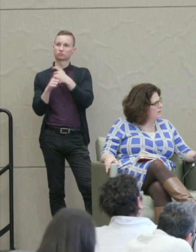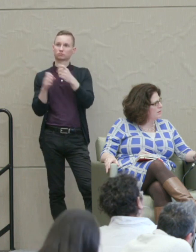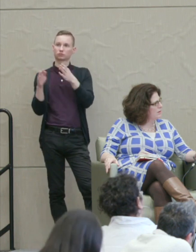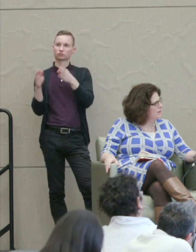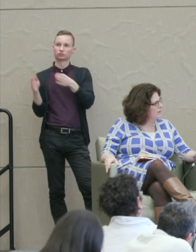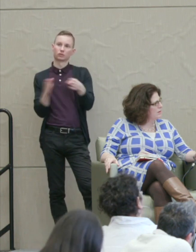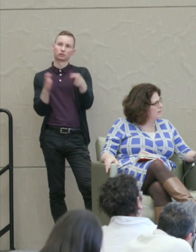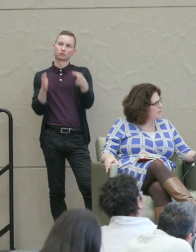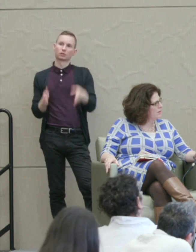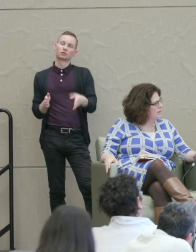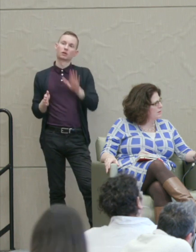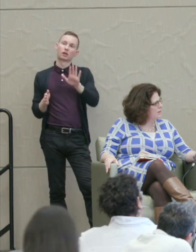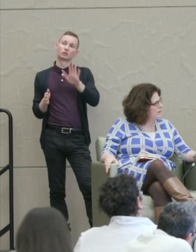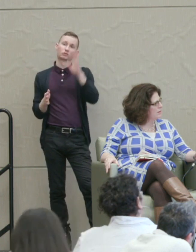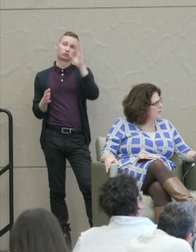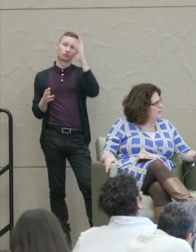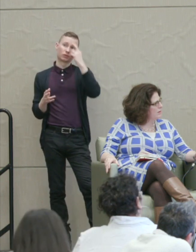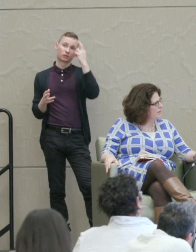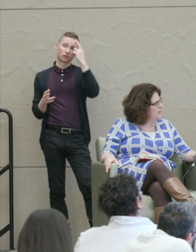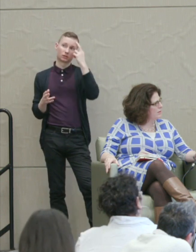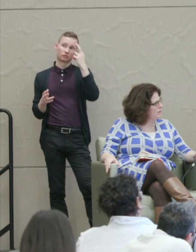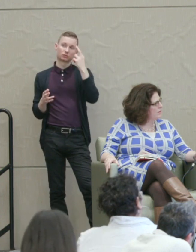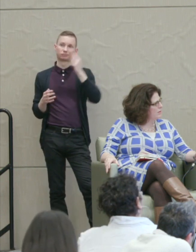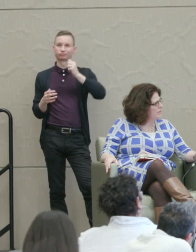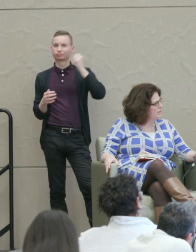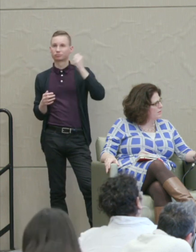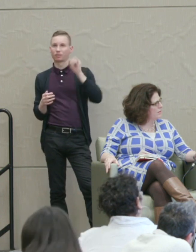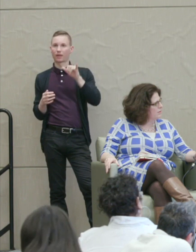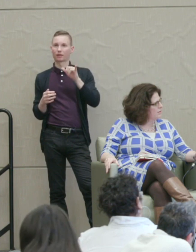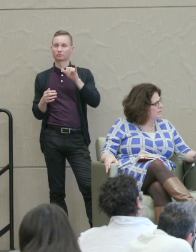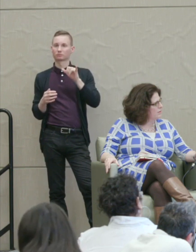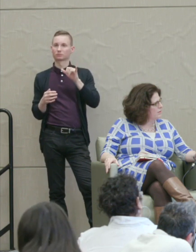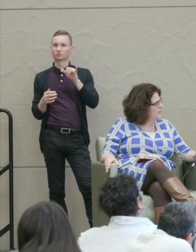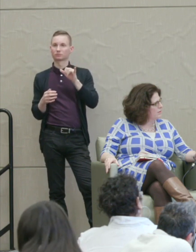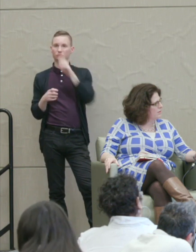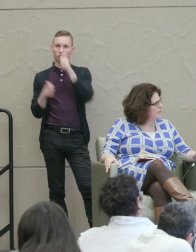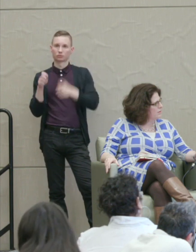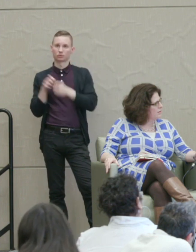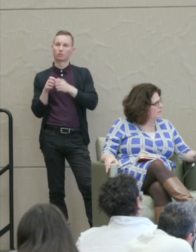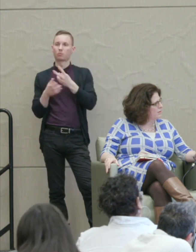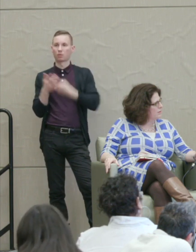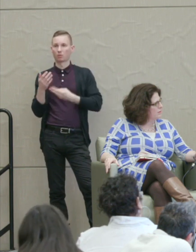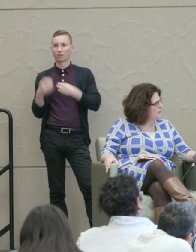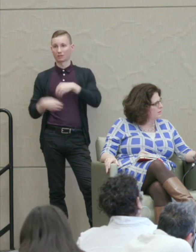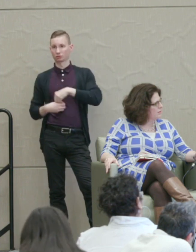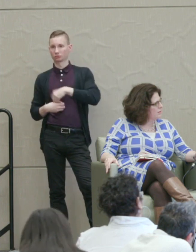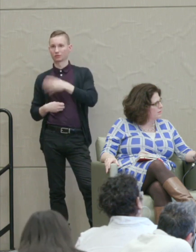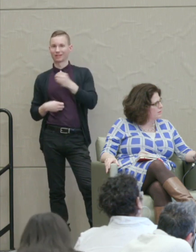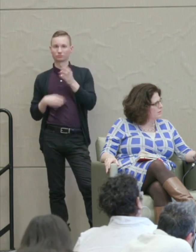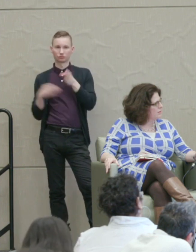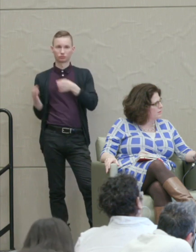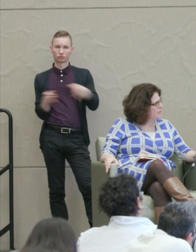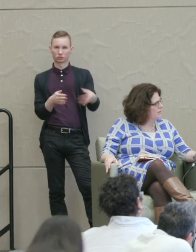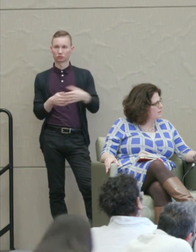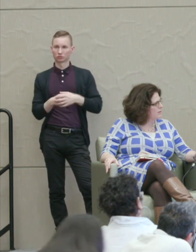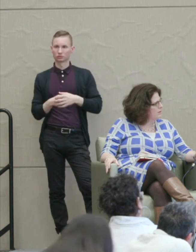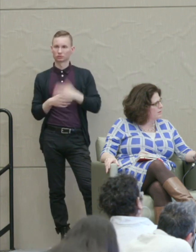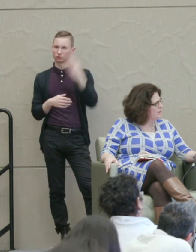his reasons for rejecting retributivism were both intrinsic and strategic. He knew full well.